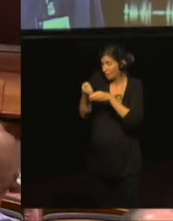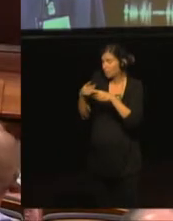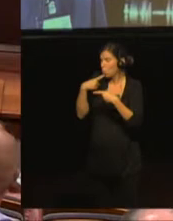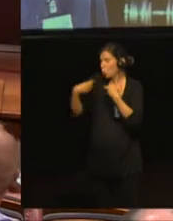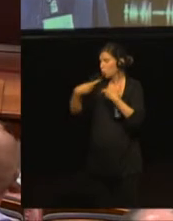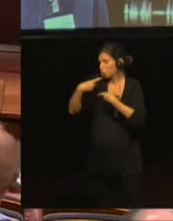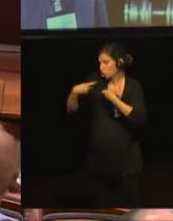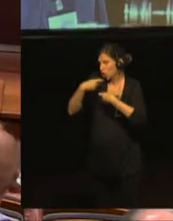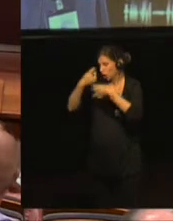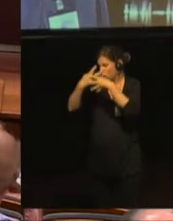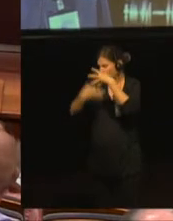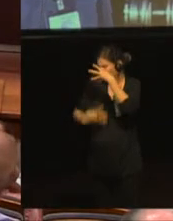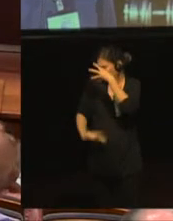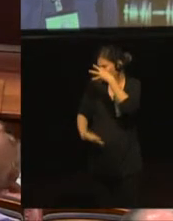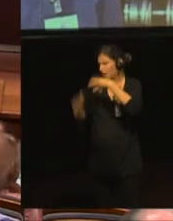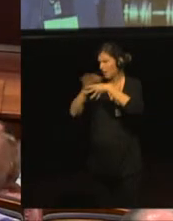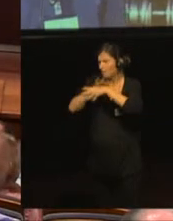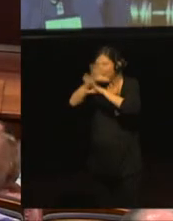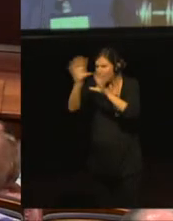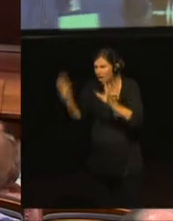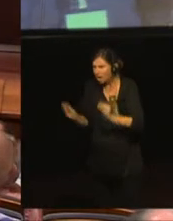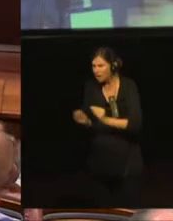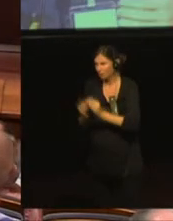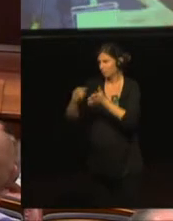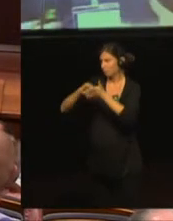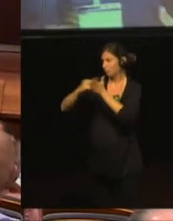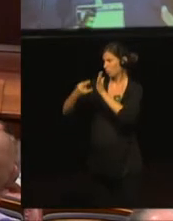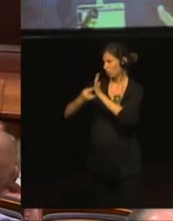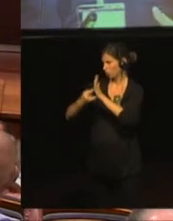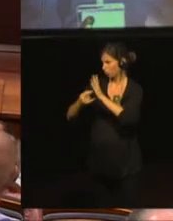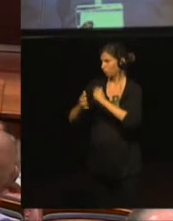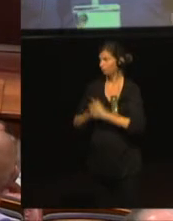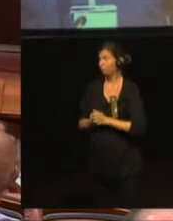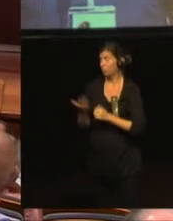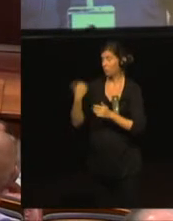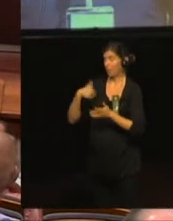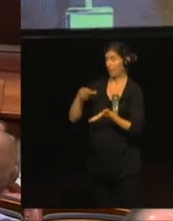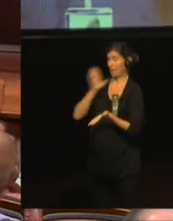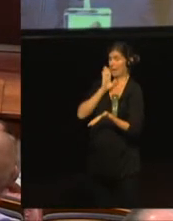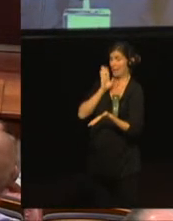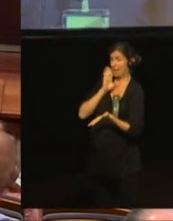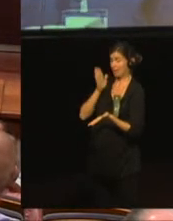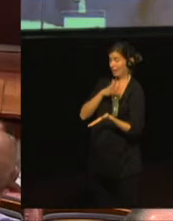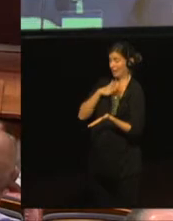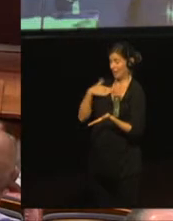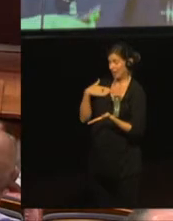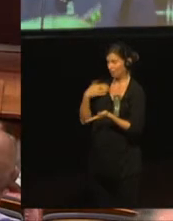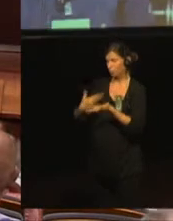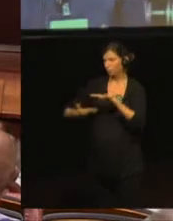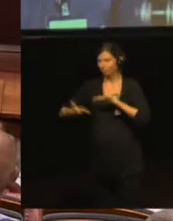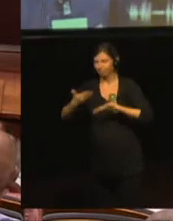As Michal said, we also wanted to receive some feedback from people with deafblindness and the families concerned.